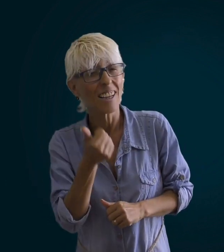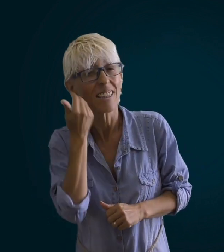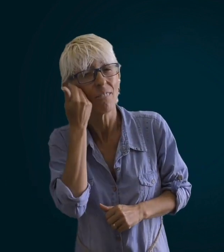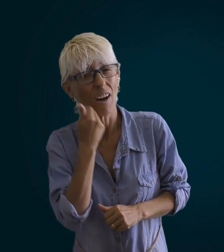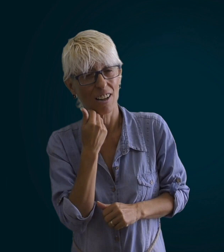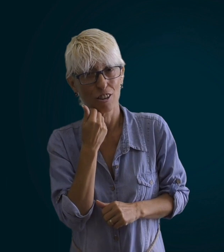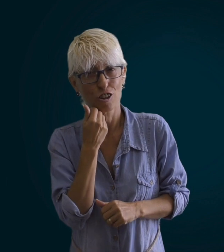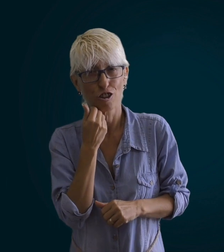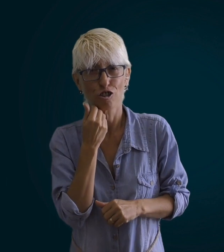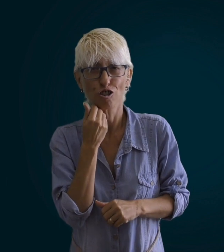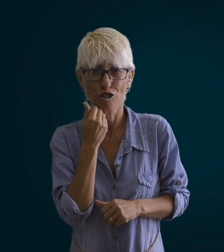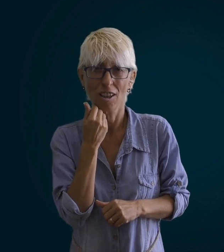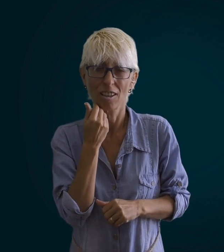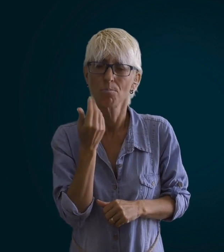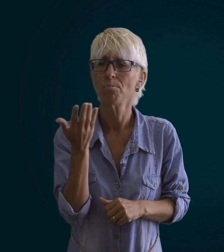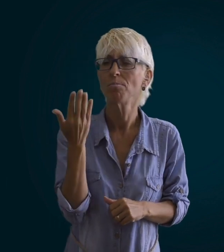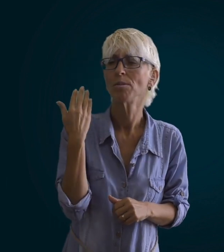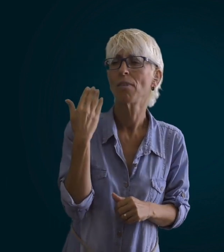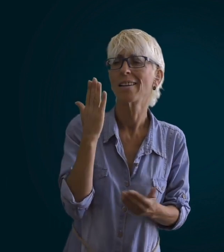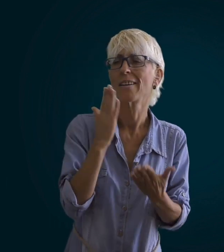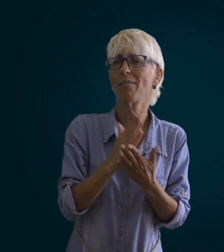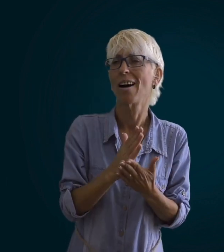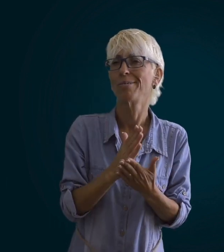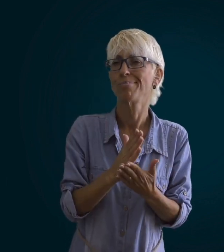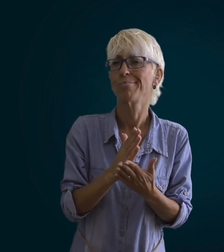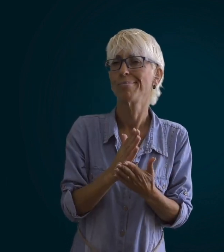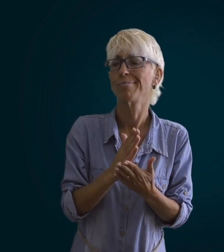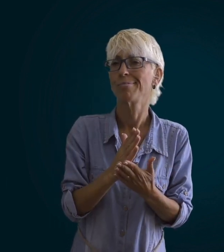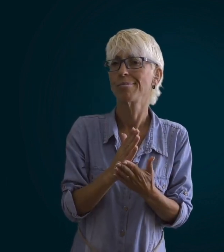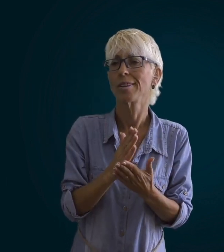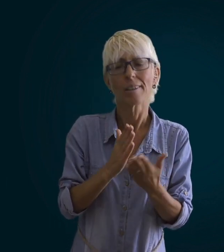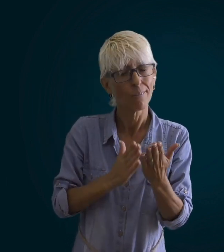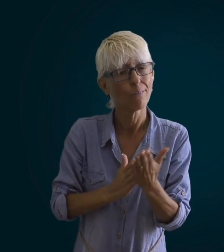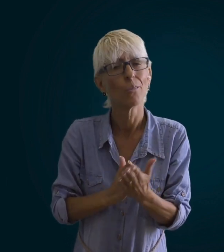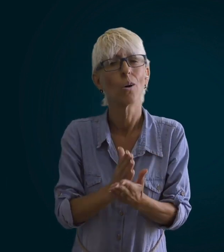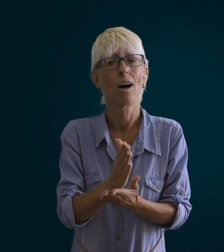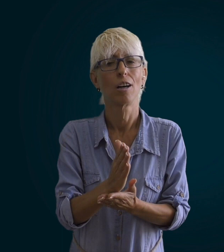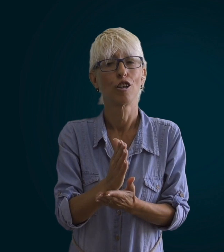it's a shame that it has been fixed for a long time